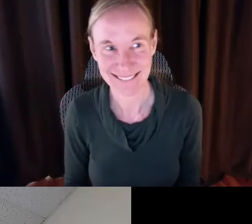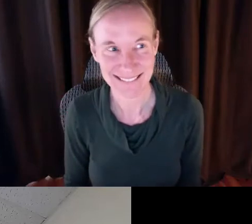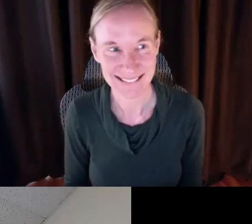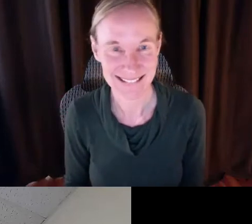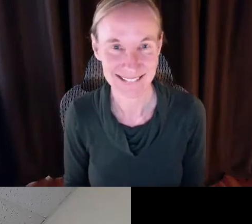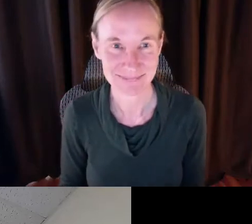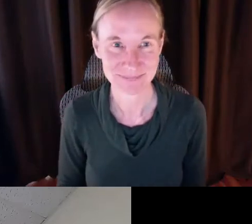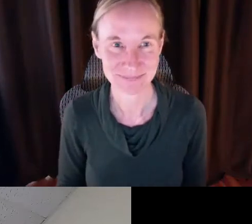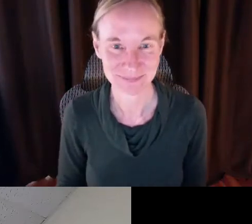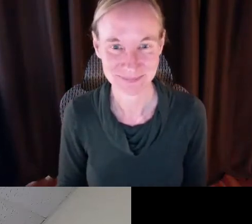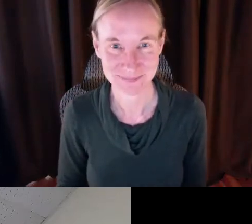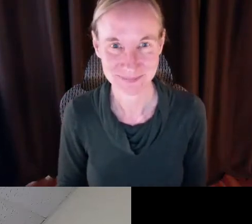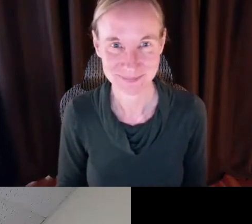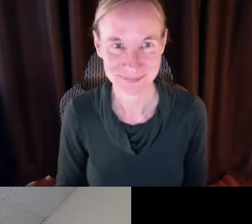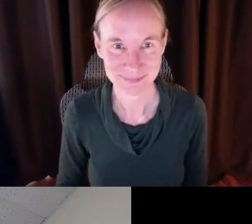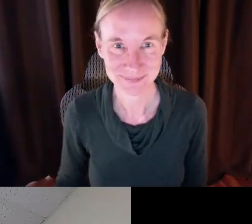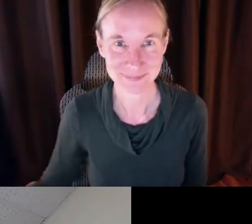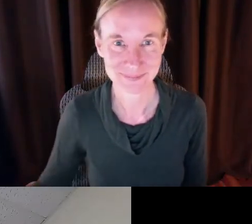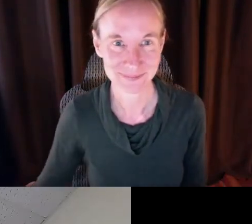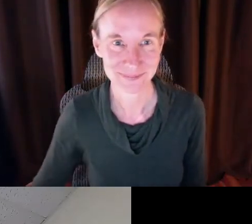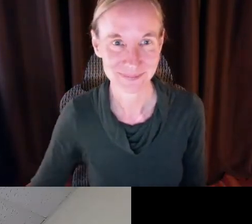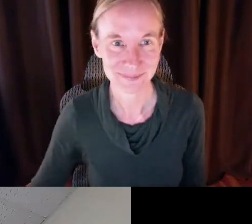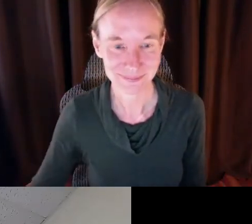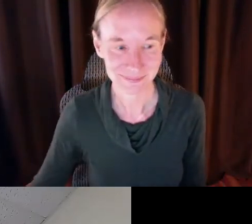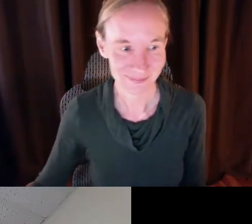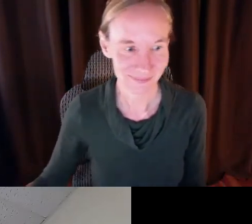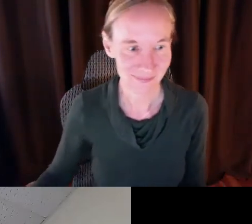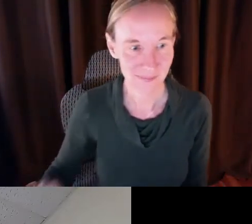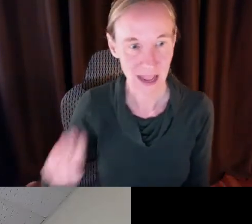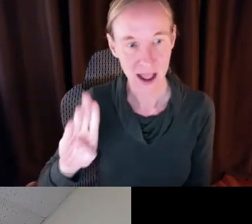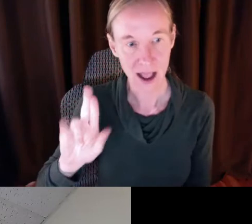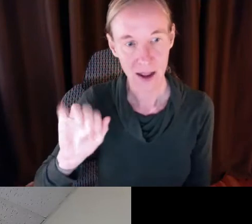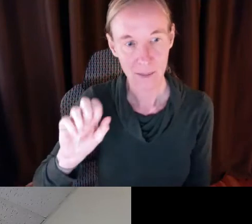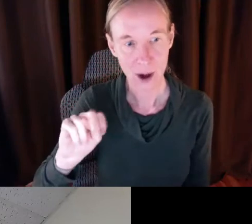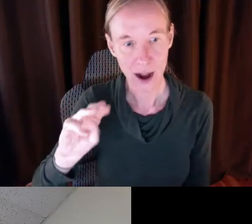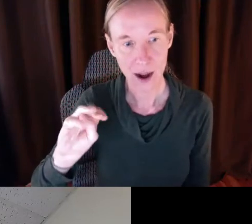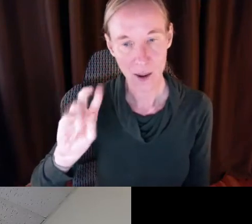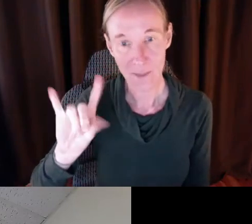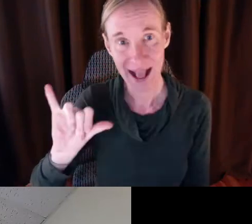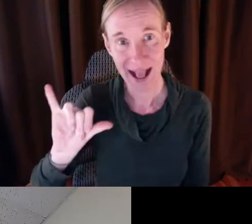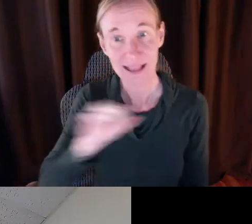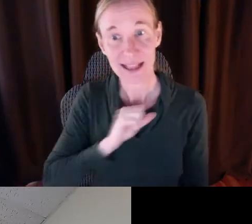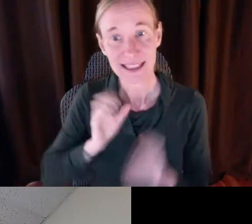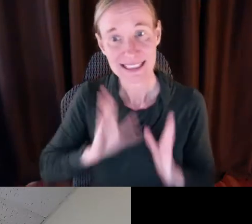it done.